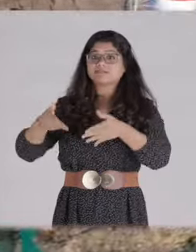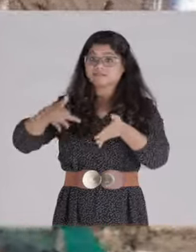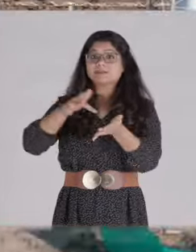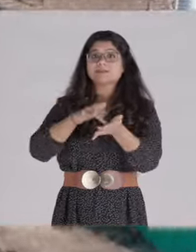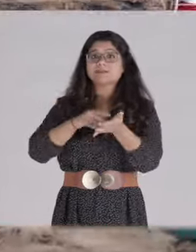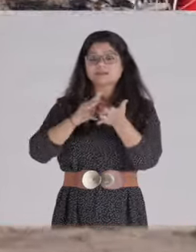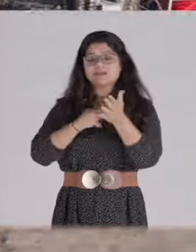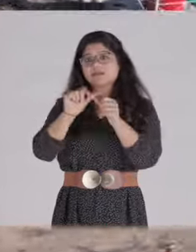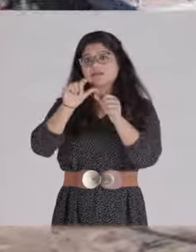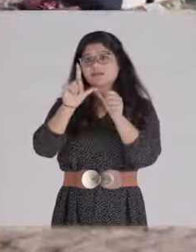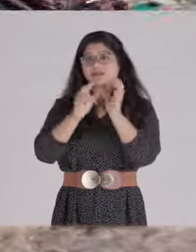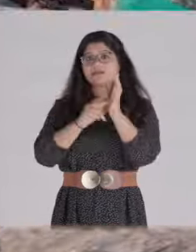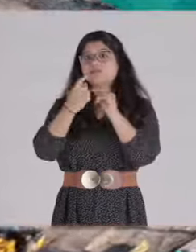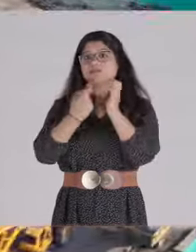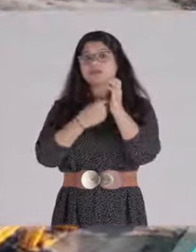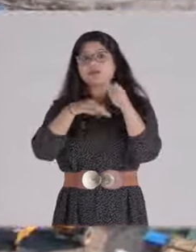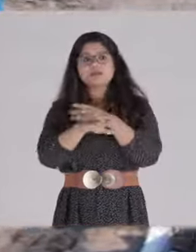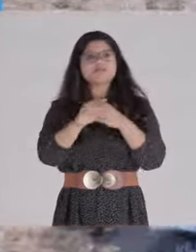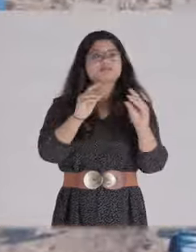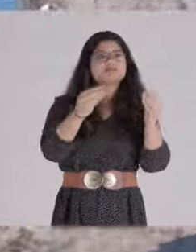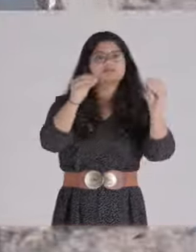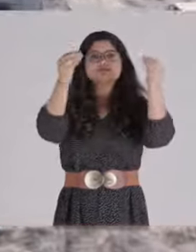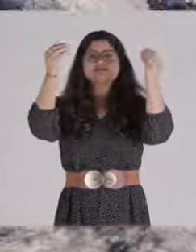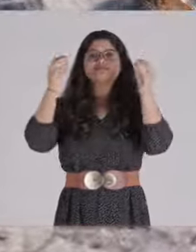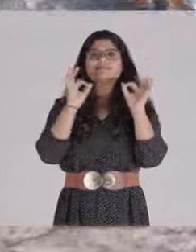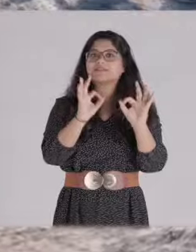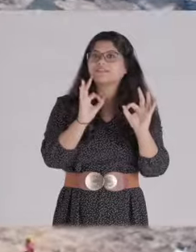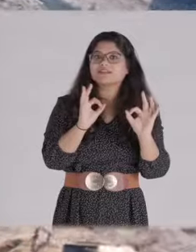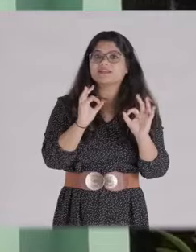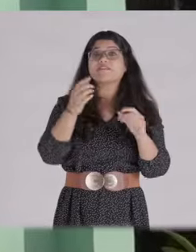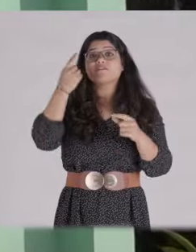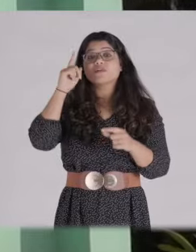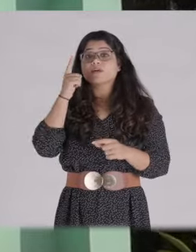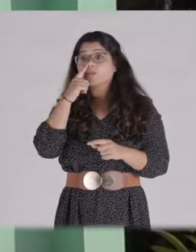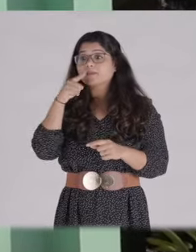the Malanpur plant, these days from the point of view of women,